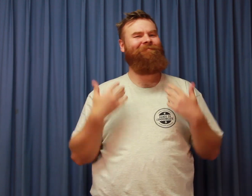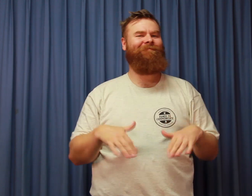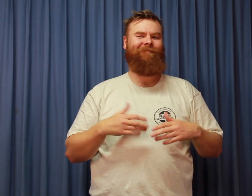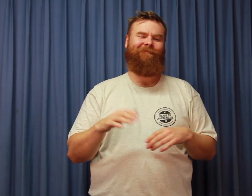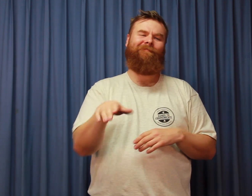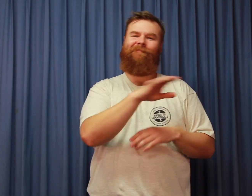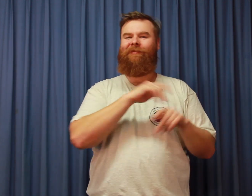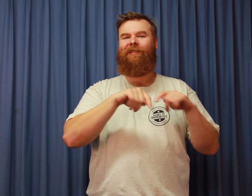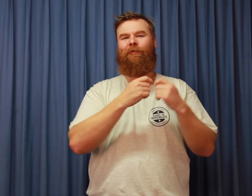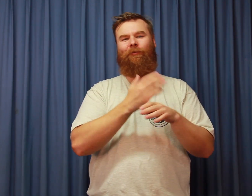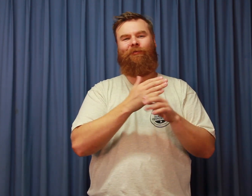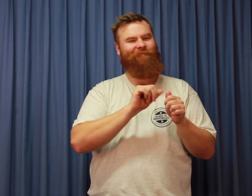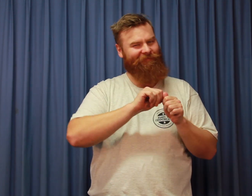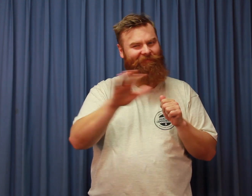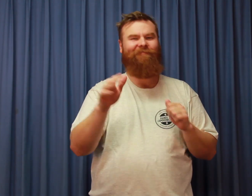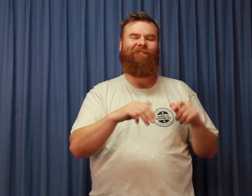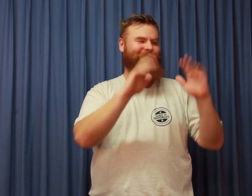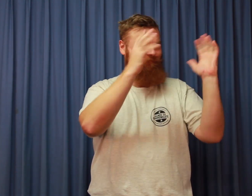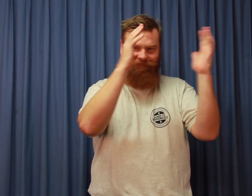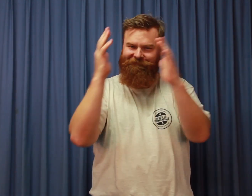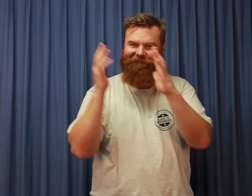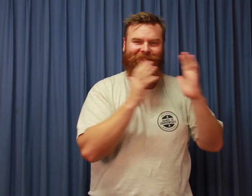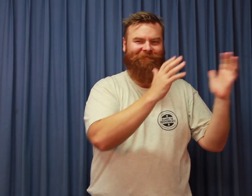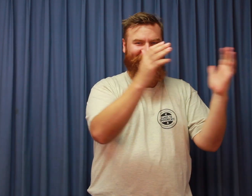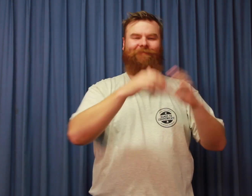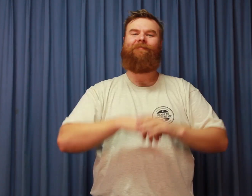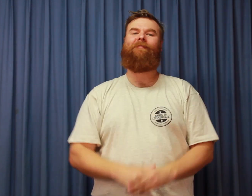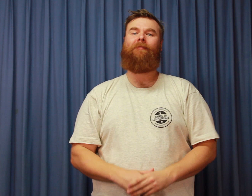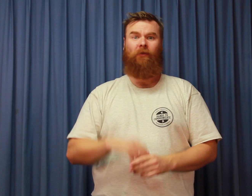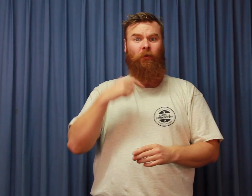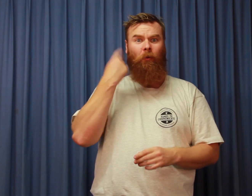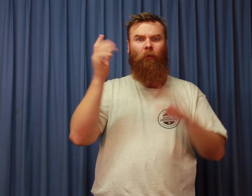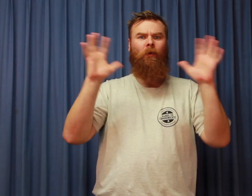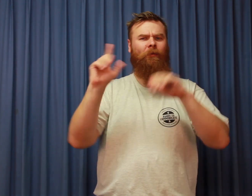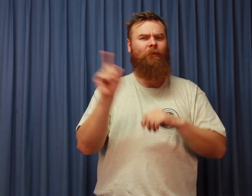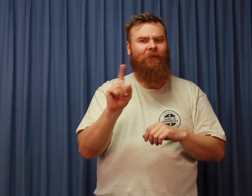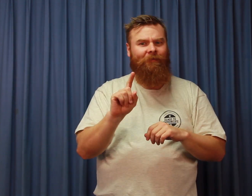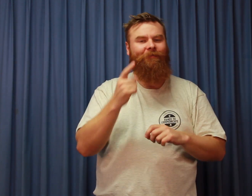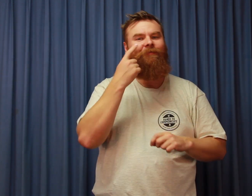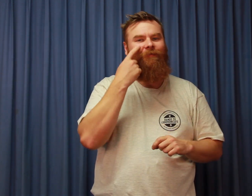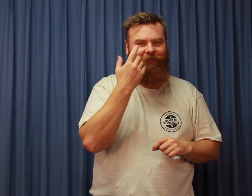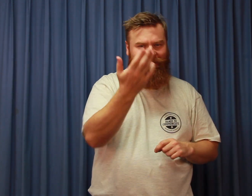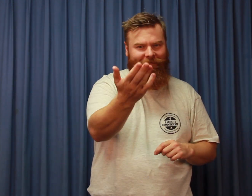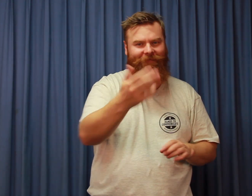All the teams did a brilliant job. Well done to everyone. What’s tomorrow’s weather going to be? Let’s take a look.